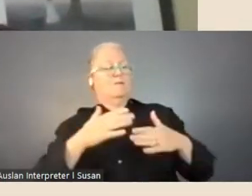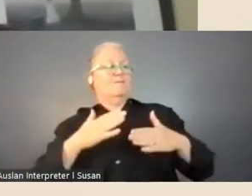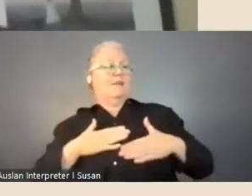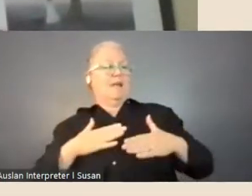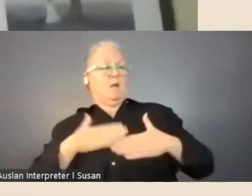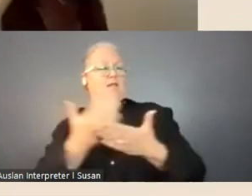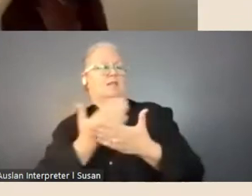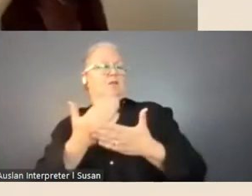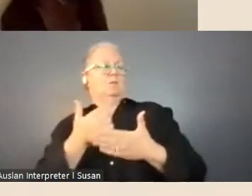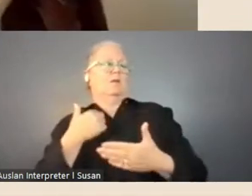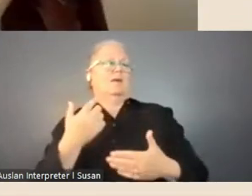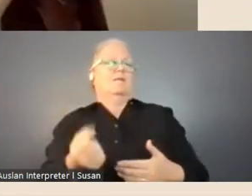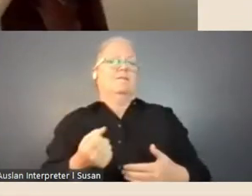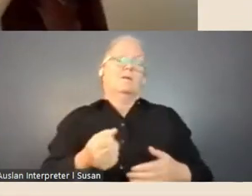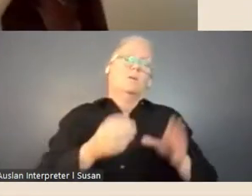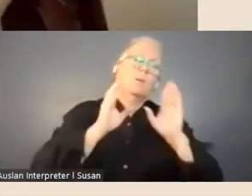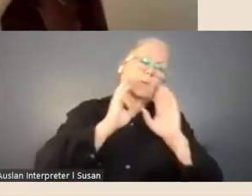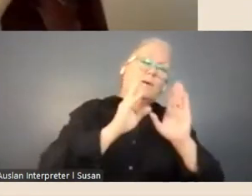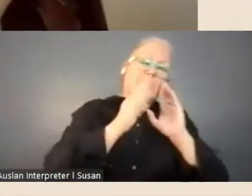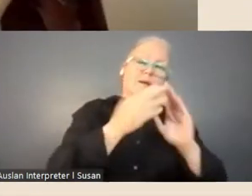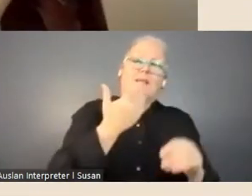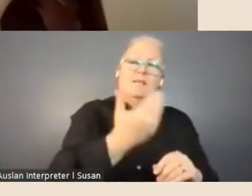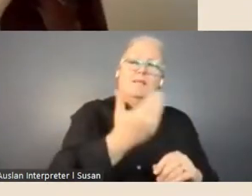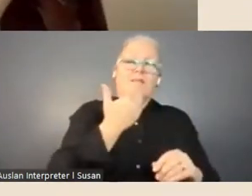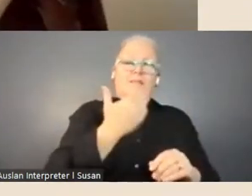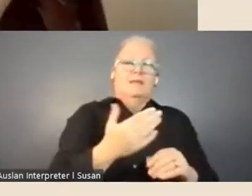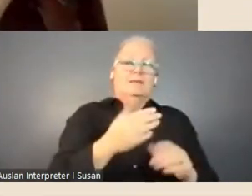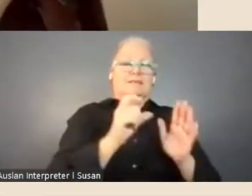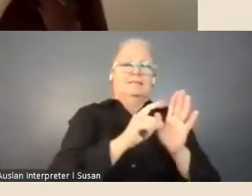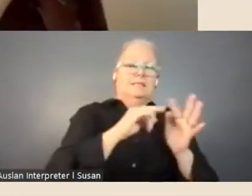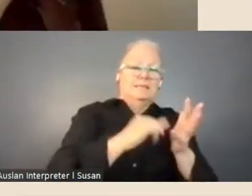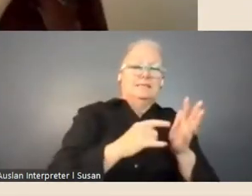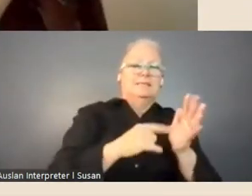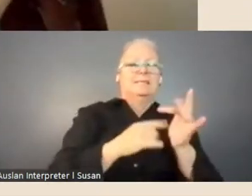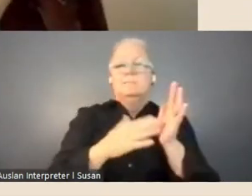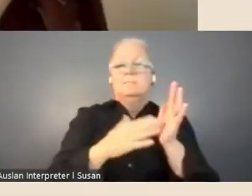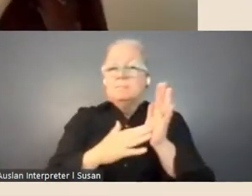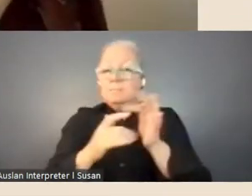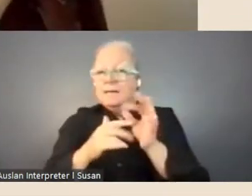Shona: Wonderful thank you, Des and Tim. Megan, did you have your hand up? Go for it.